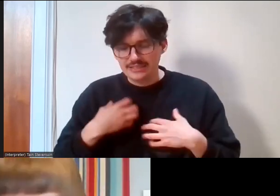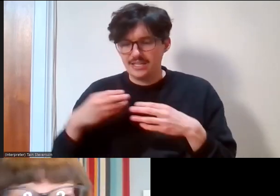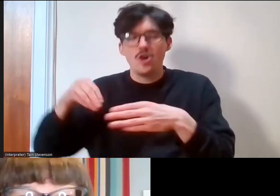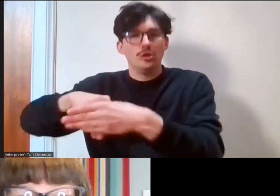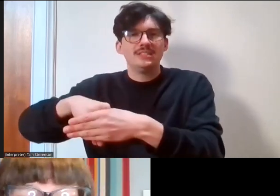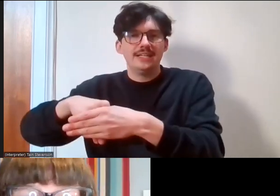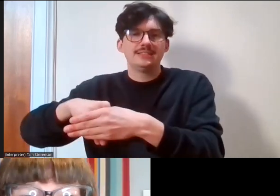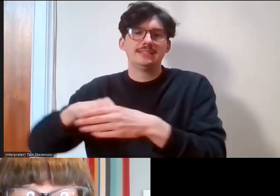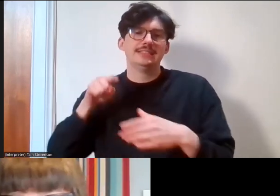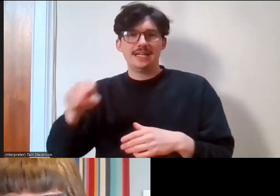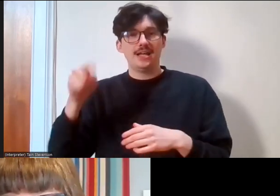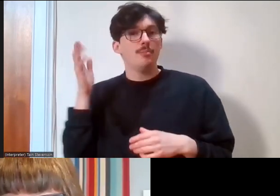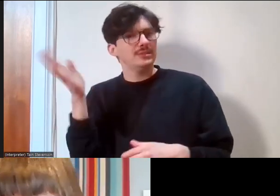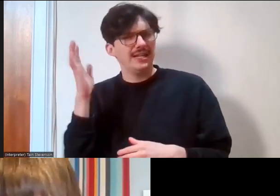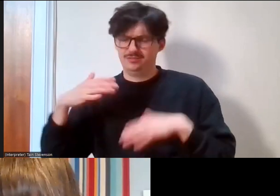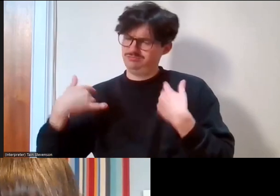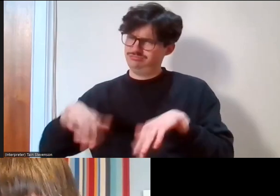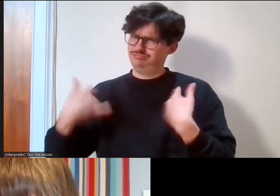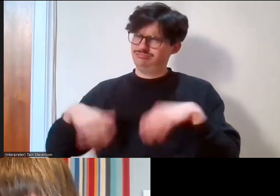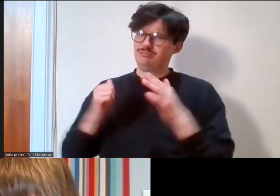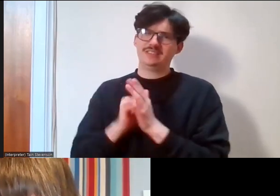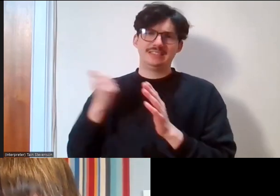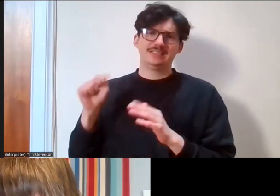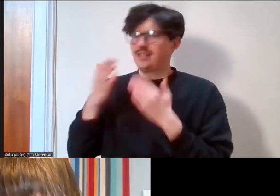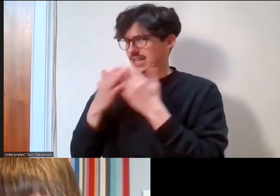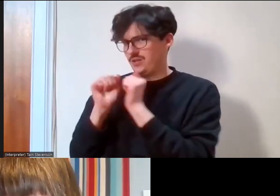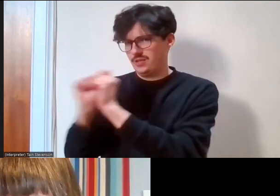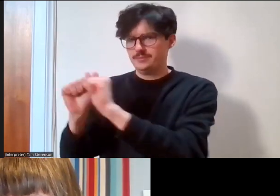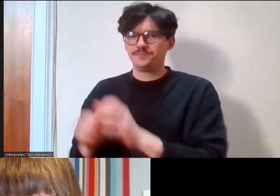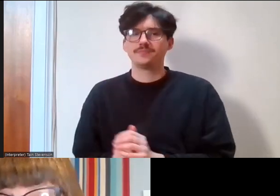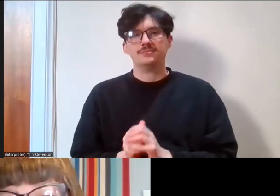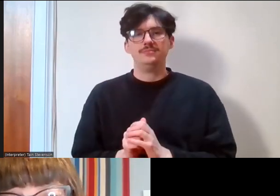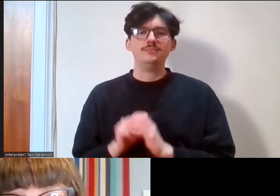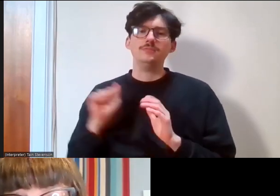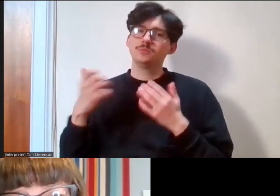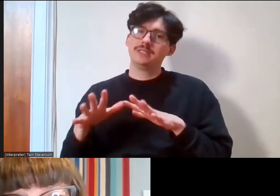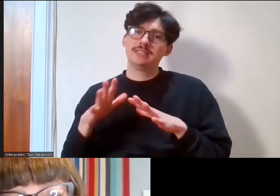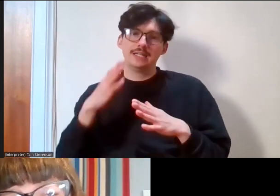speakers, you've all been amazing, I always really love the sharing of insight, especially lived